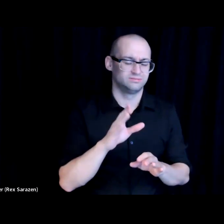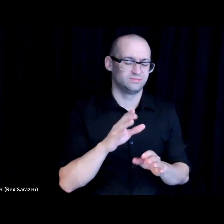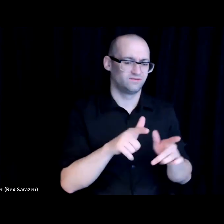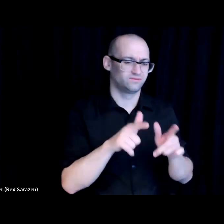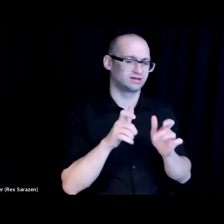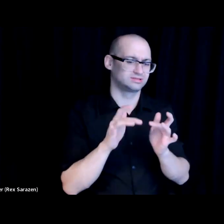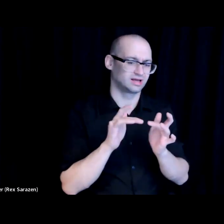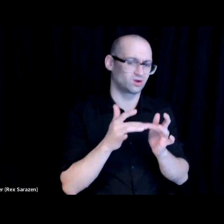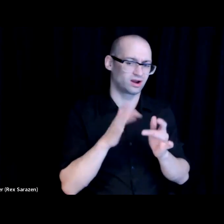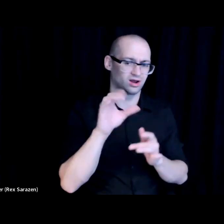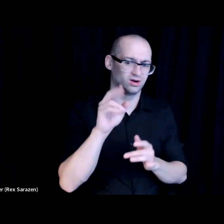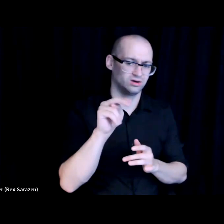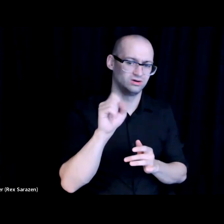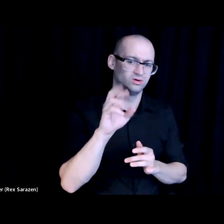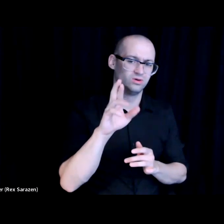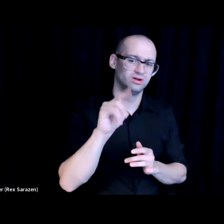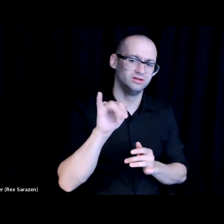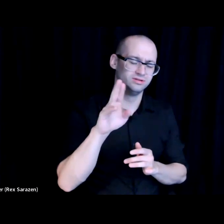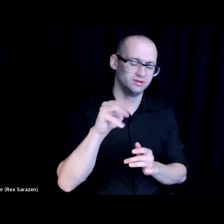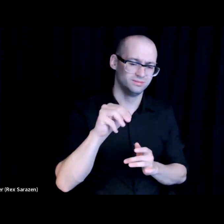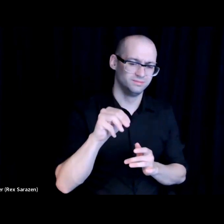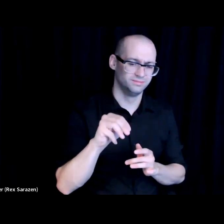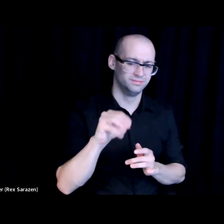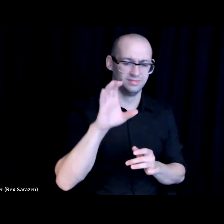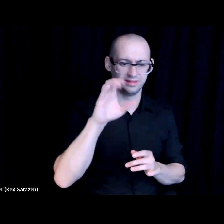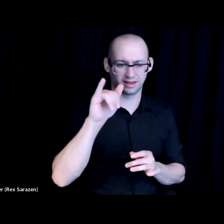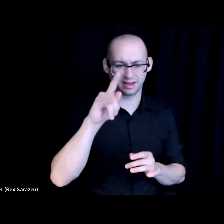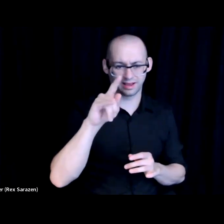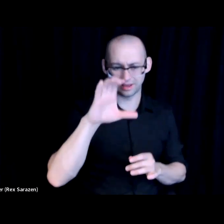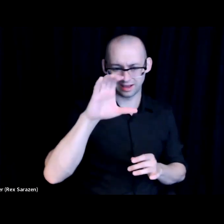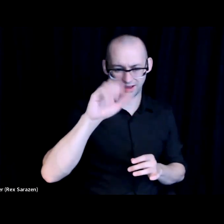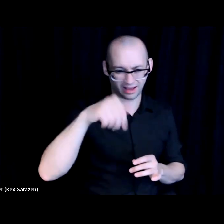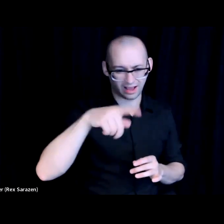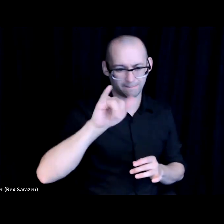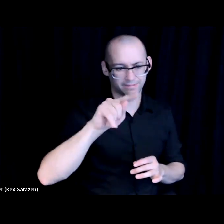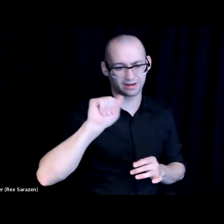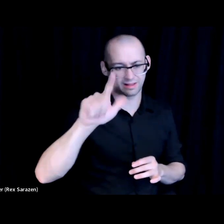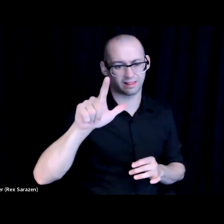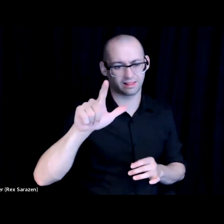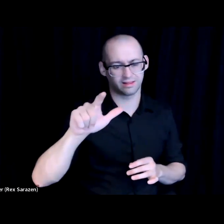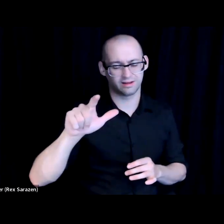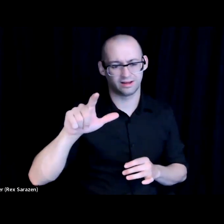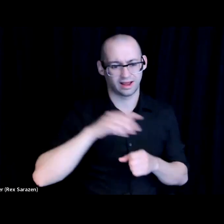capital area broadband consortium that valley vision manages is a part of this project.